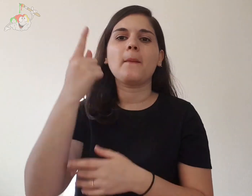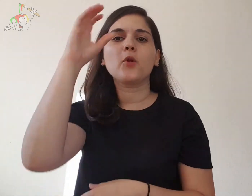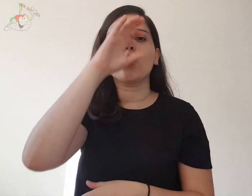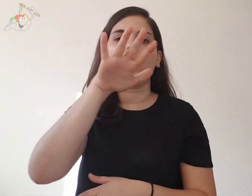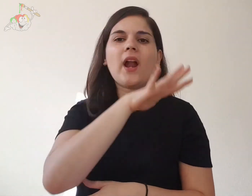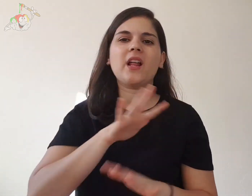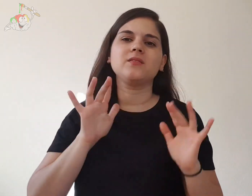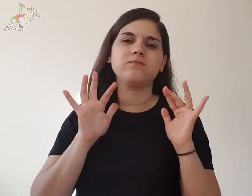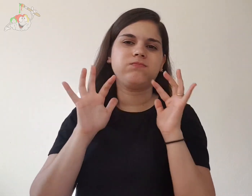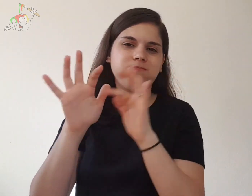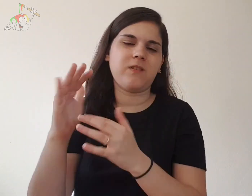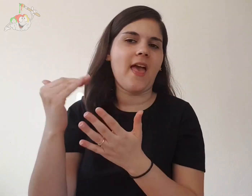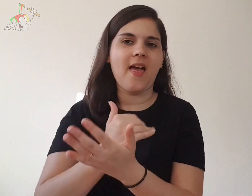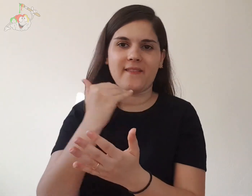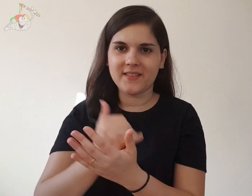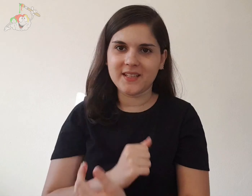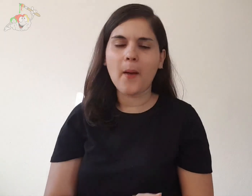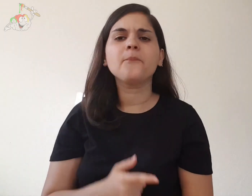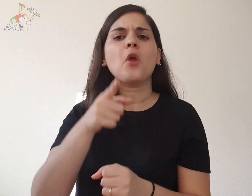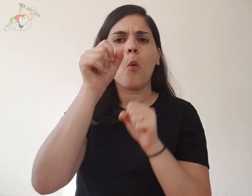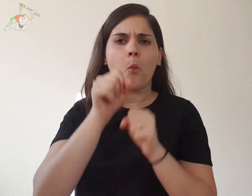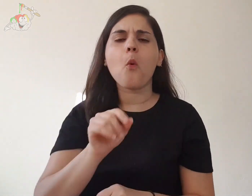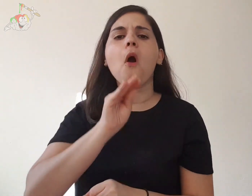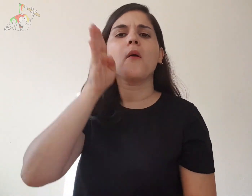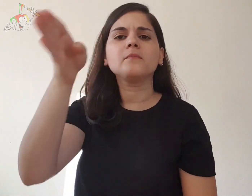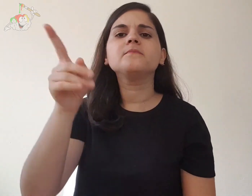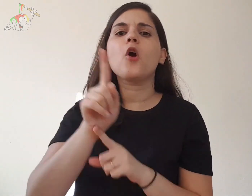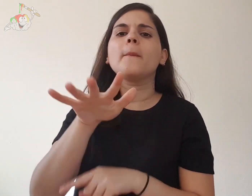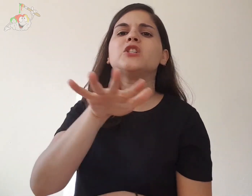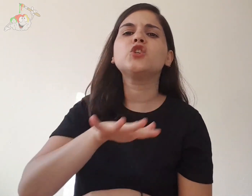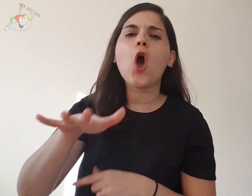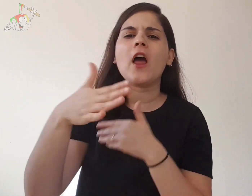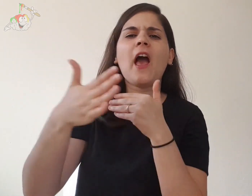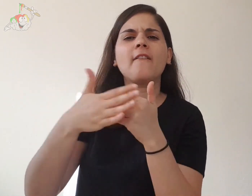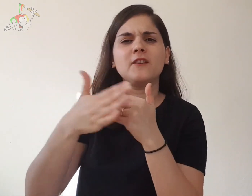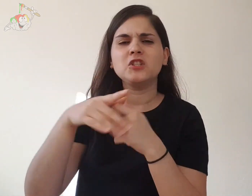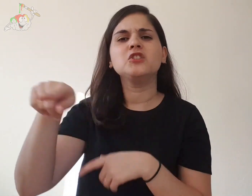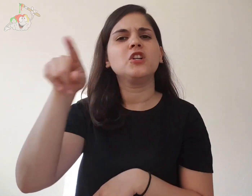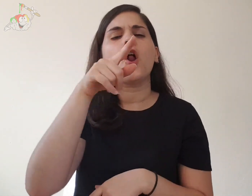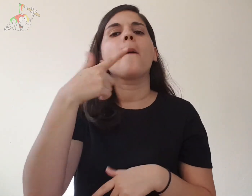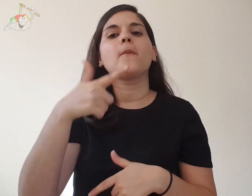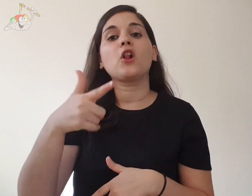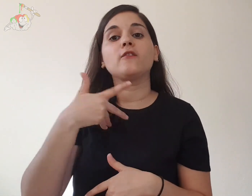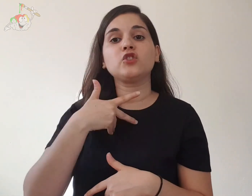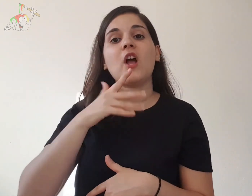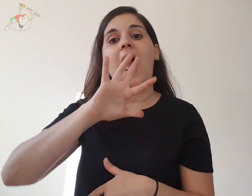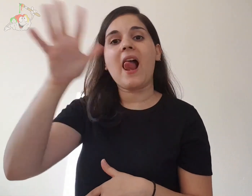is not revealed . You can go to the nearby area, there are other